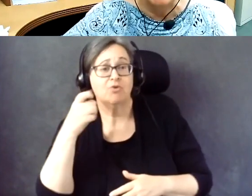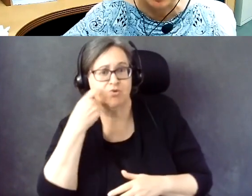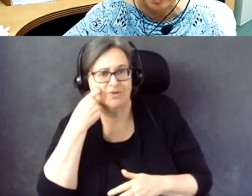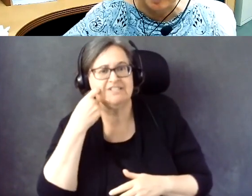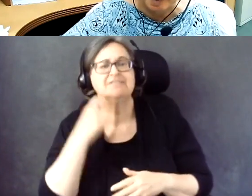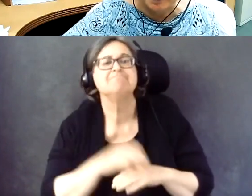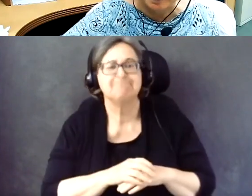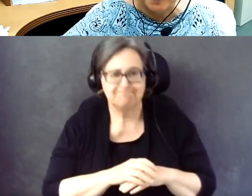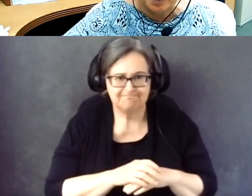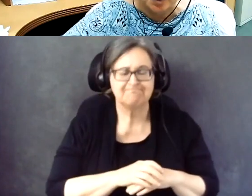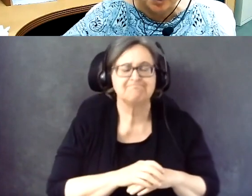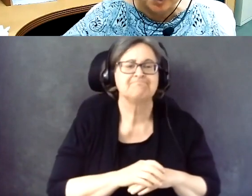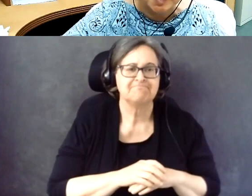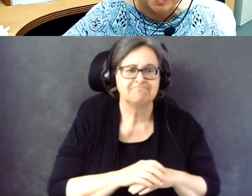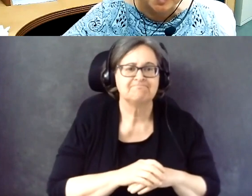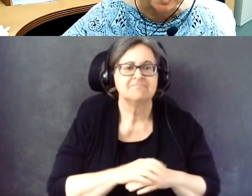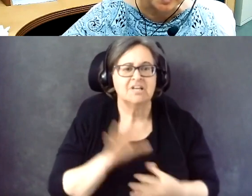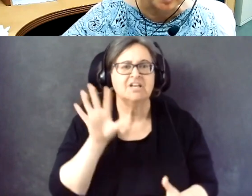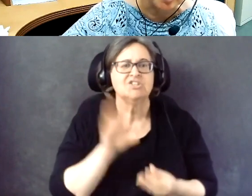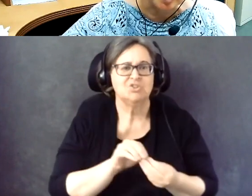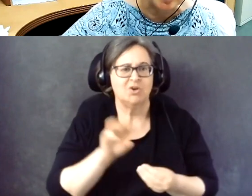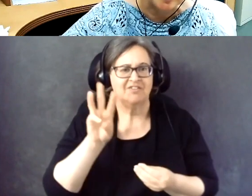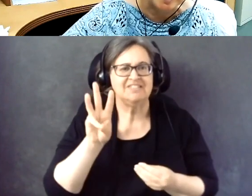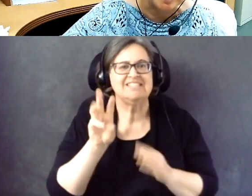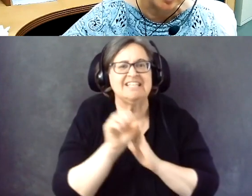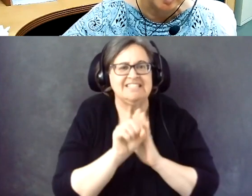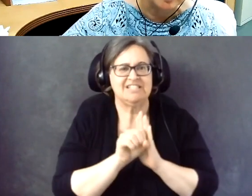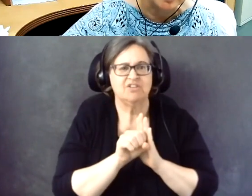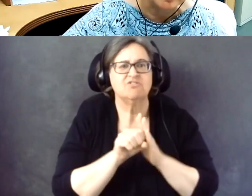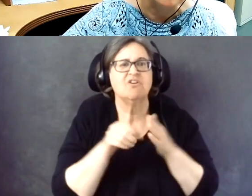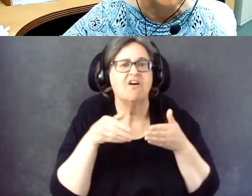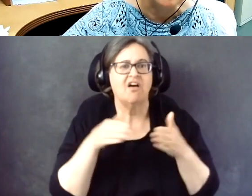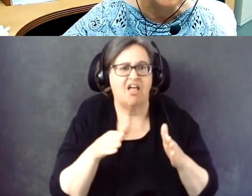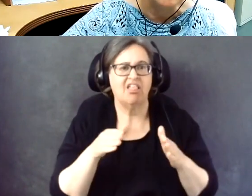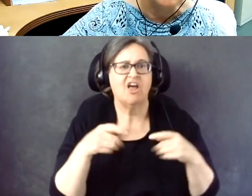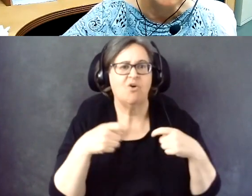Those are the 6 states that permit electronic return.